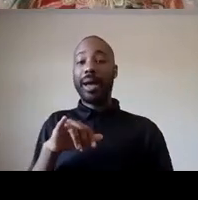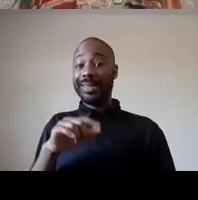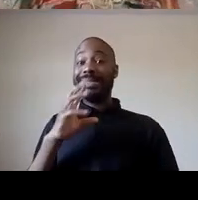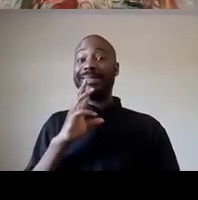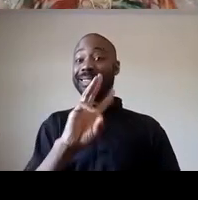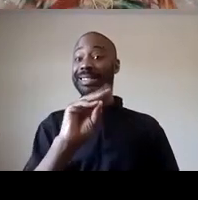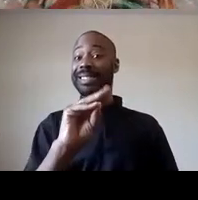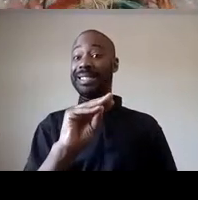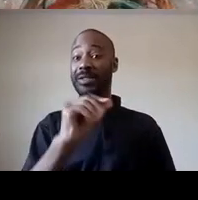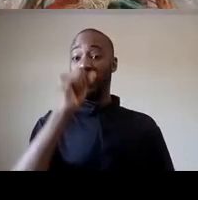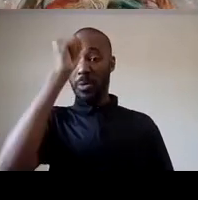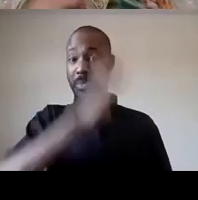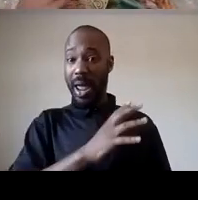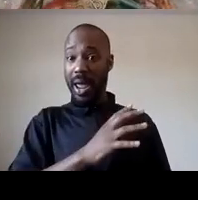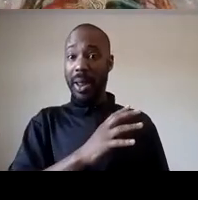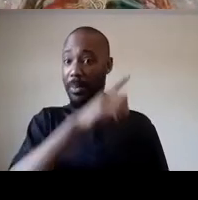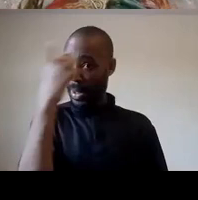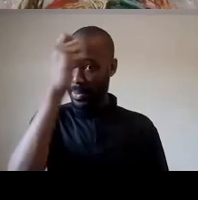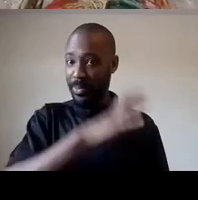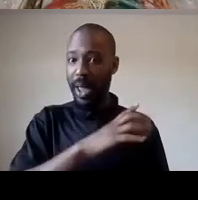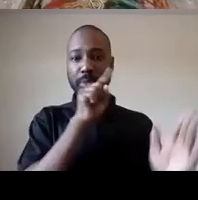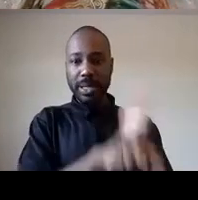sheriff's department we can't be uplifting these national